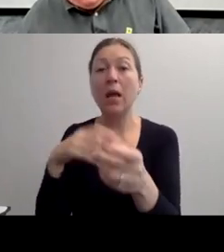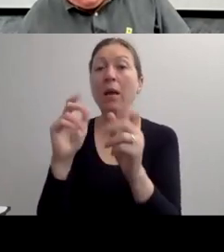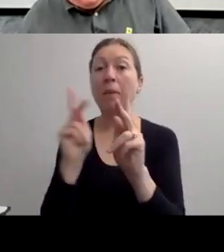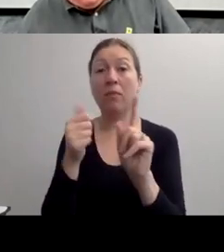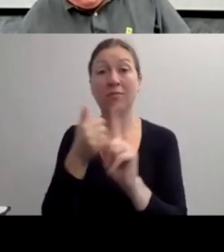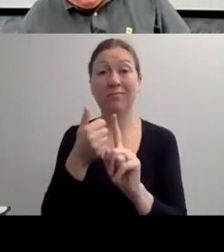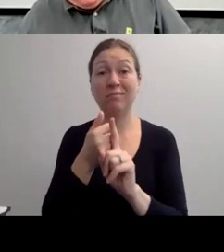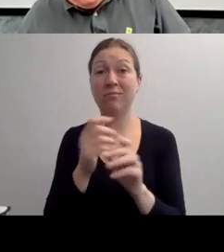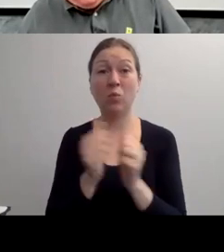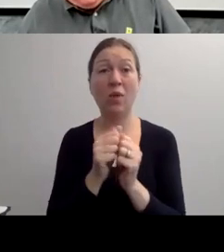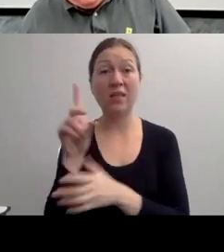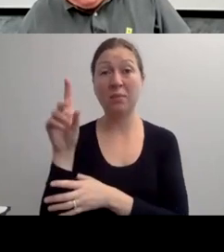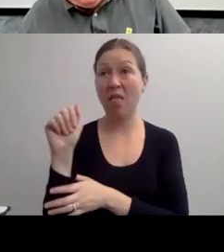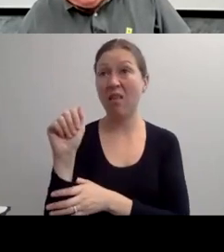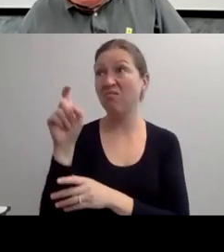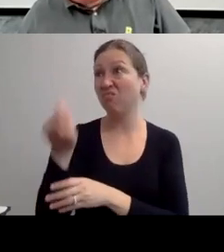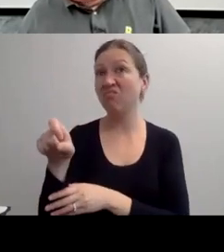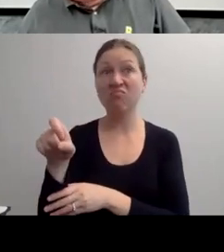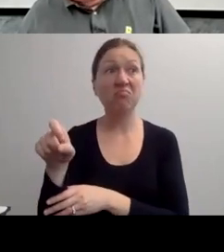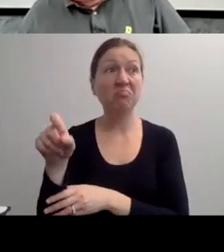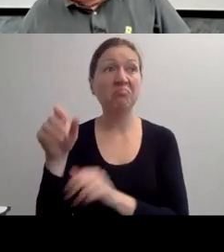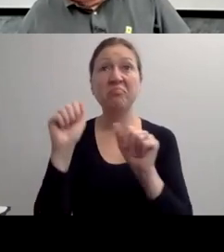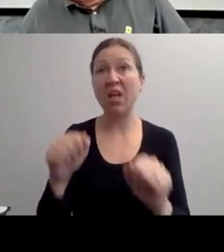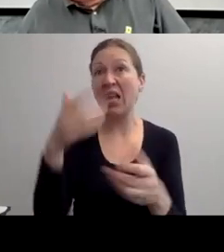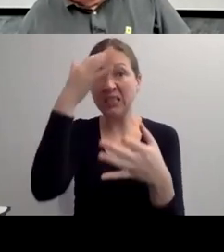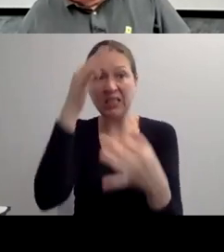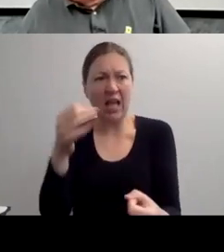"STEVE, HAVE I MISSED ANYTHING YET?" NO.